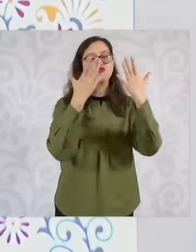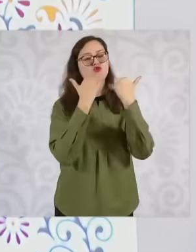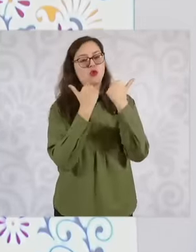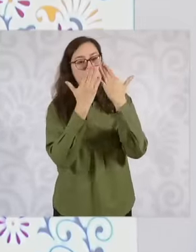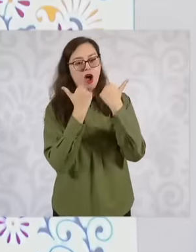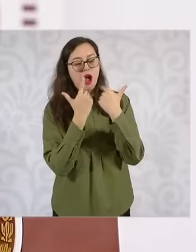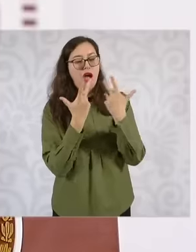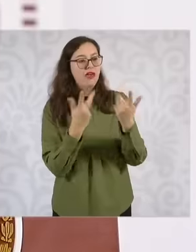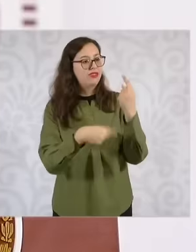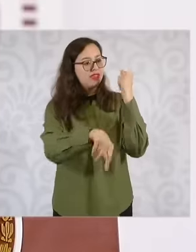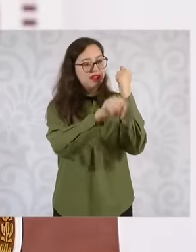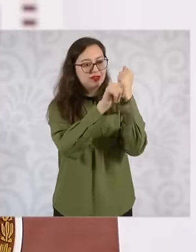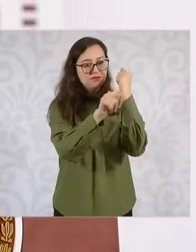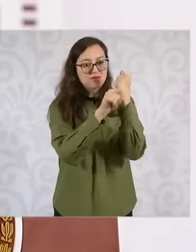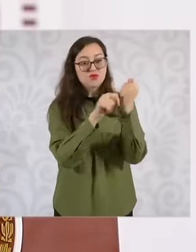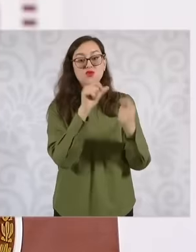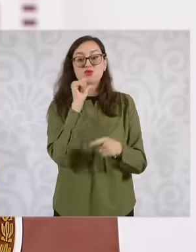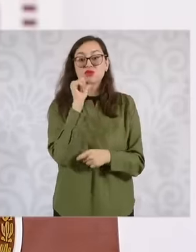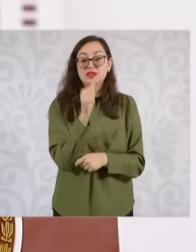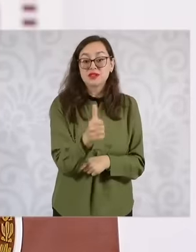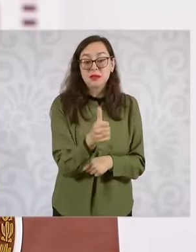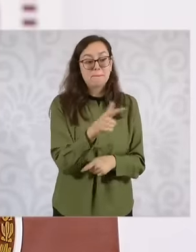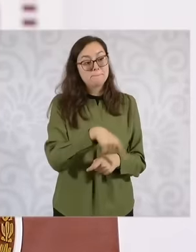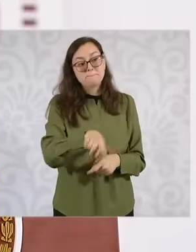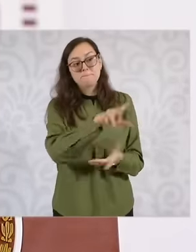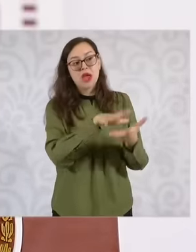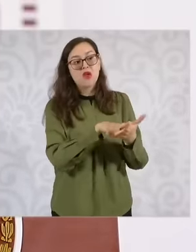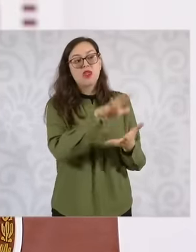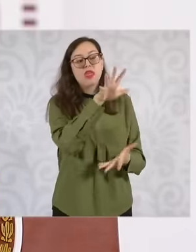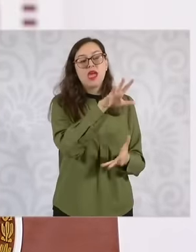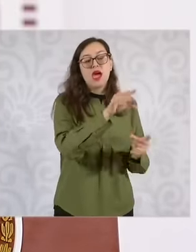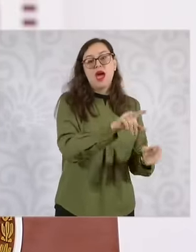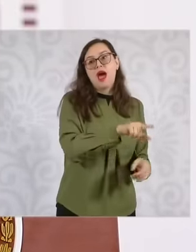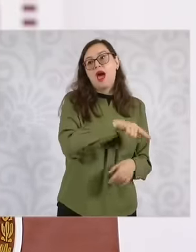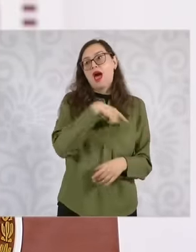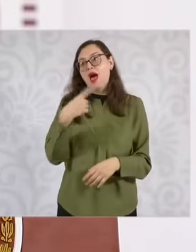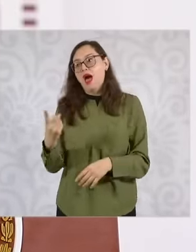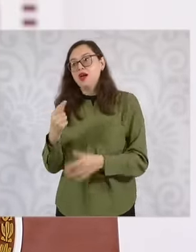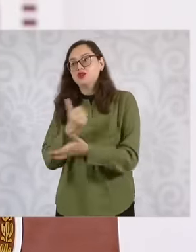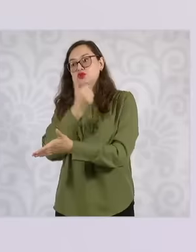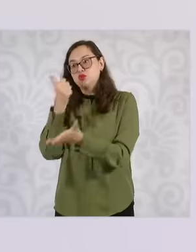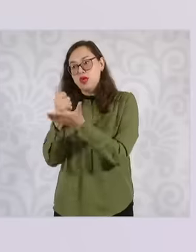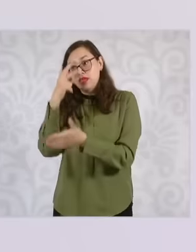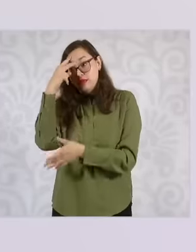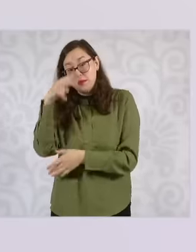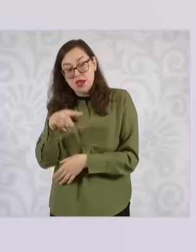families that live there work in Mexico City or in another Municipality of the State of Mexico,